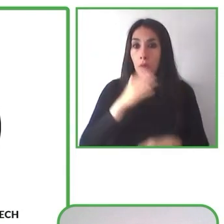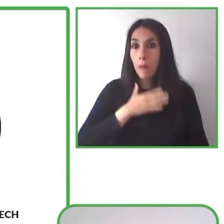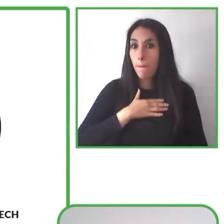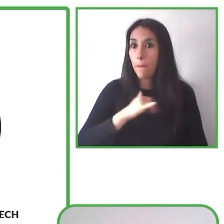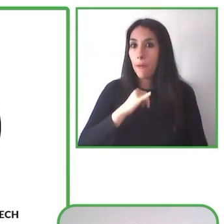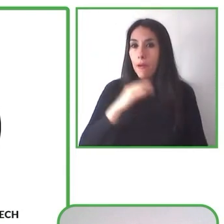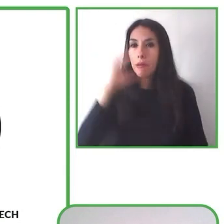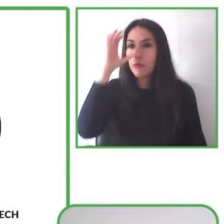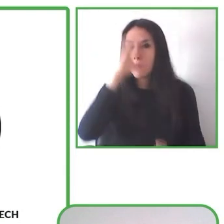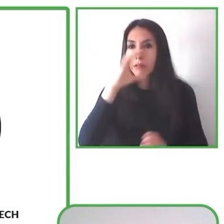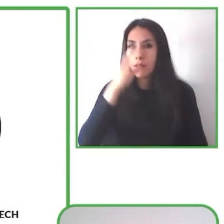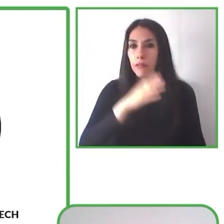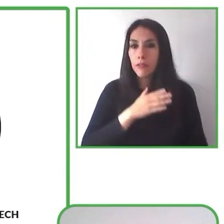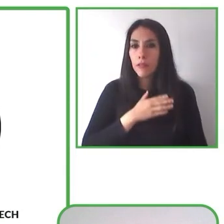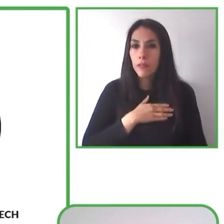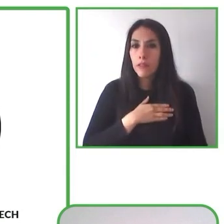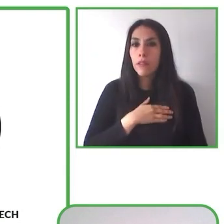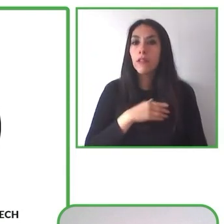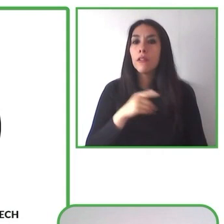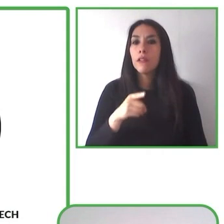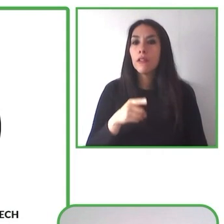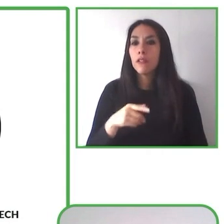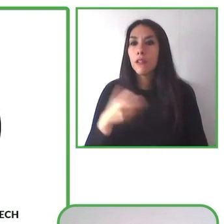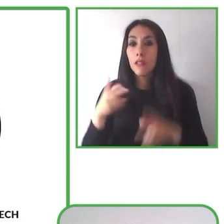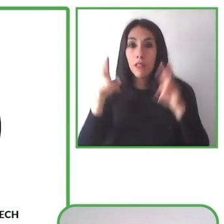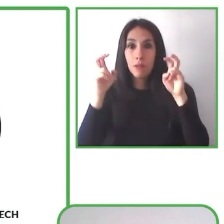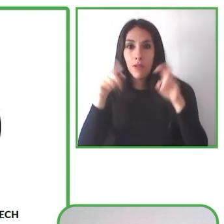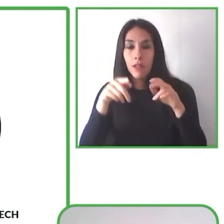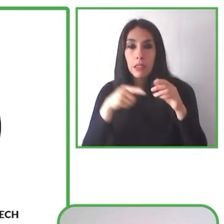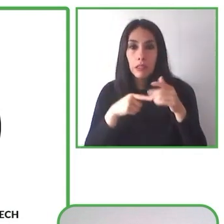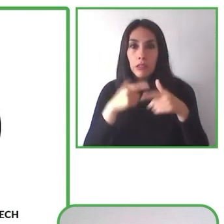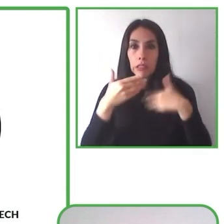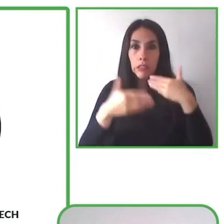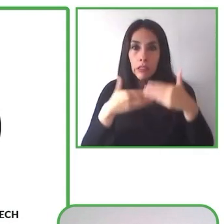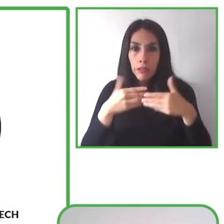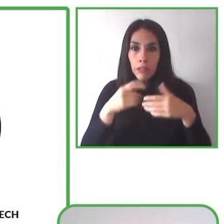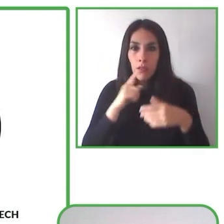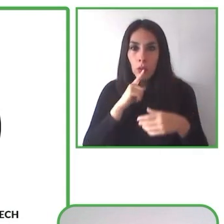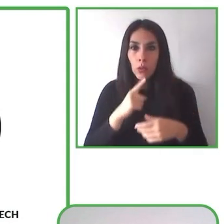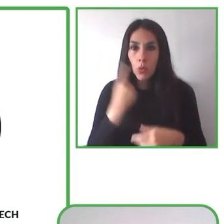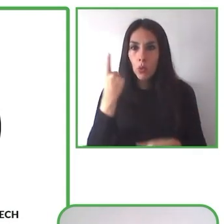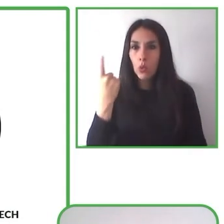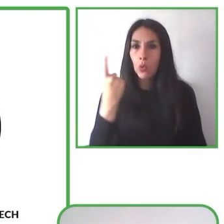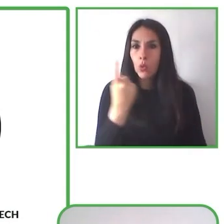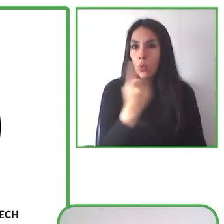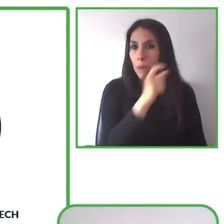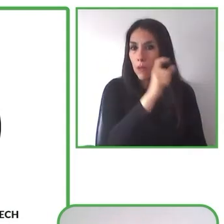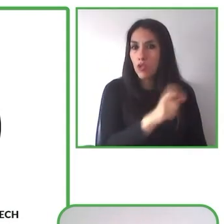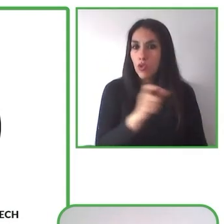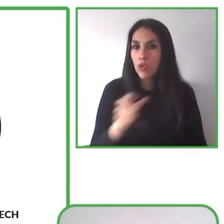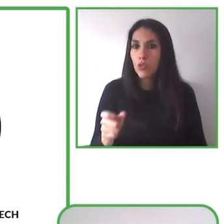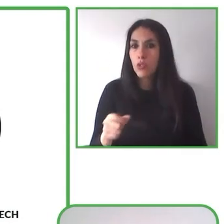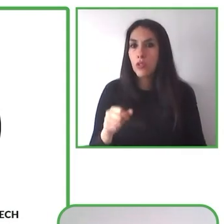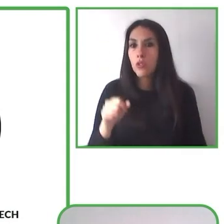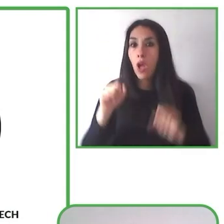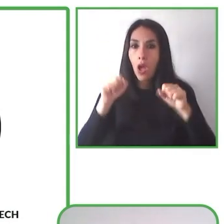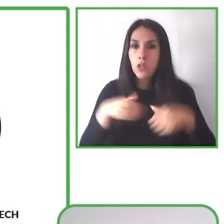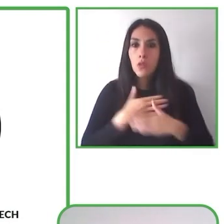as Jesús said from the beginning, we will make sure that we will enjoy this world just like the others.